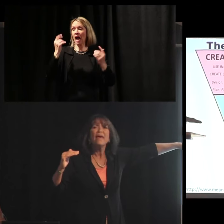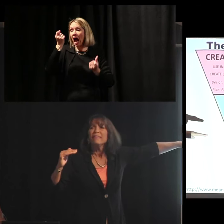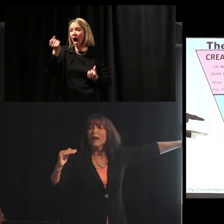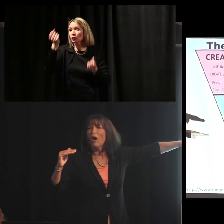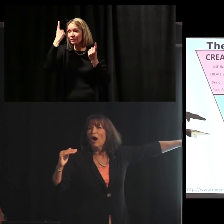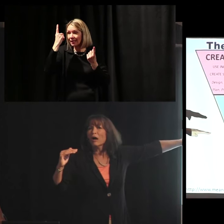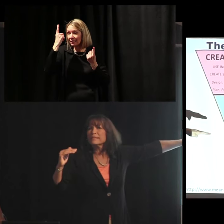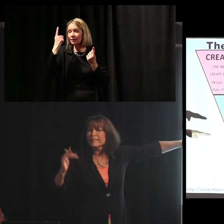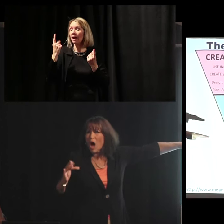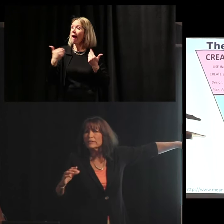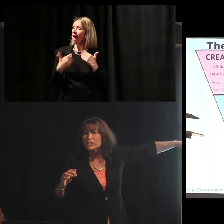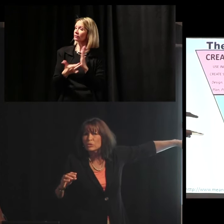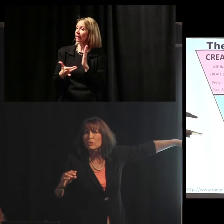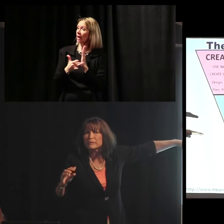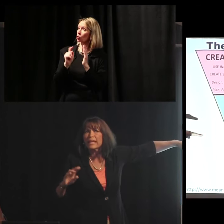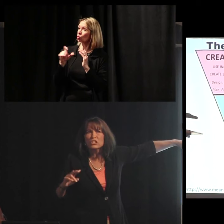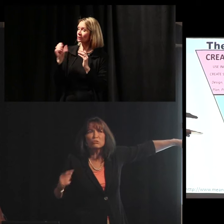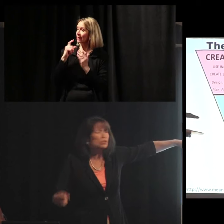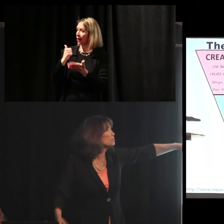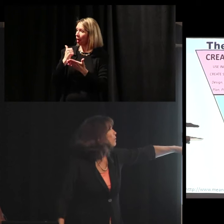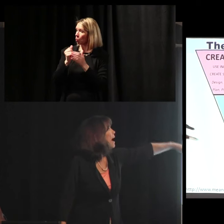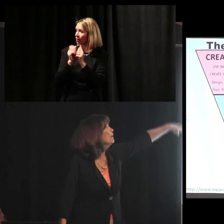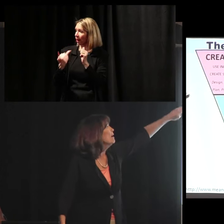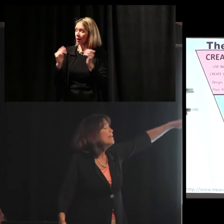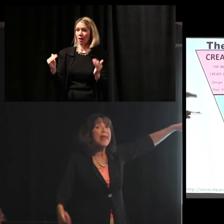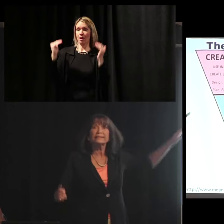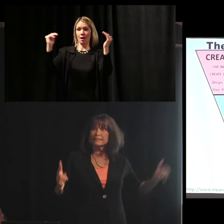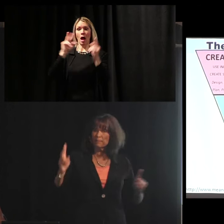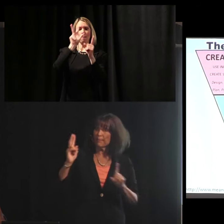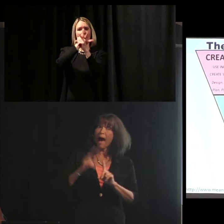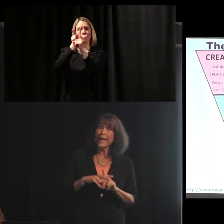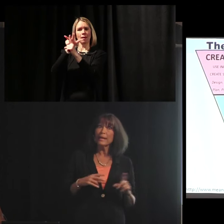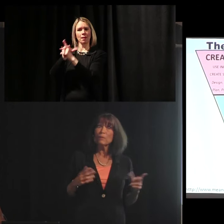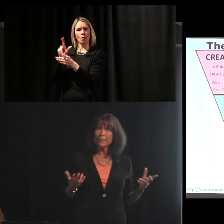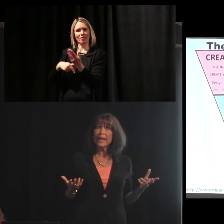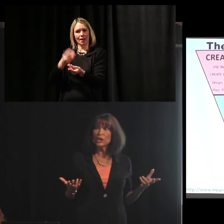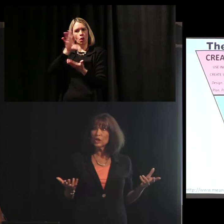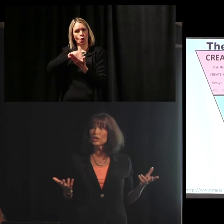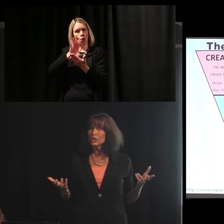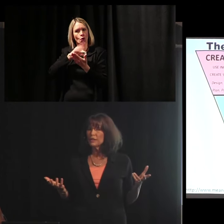There are technology tools they can use to show that. Next is applying what they learned.